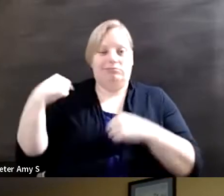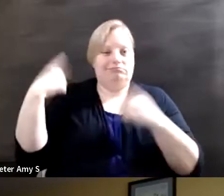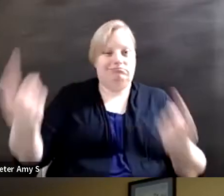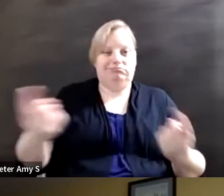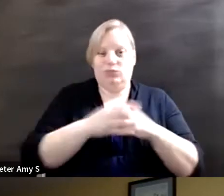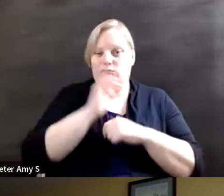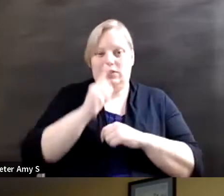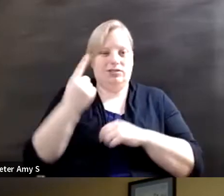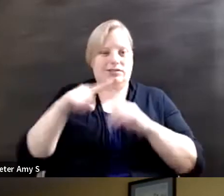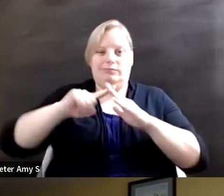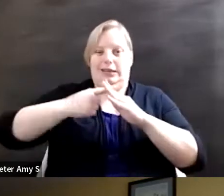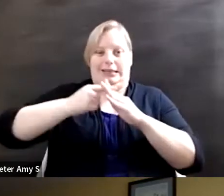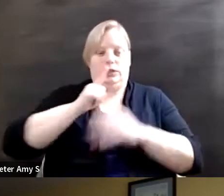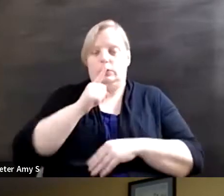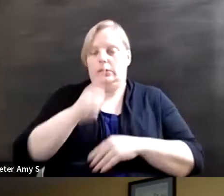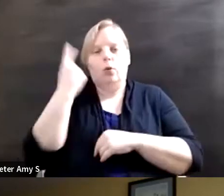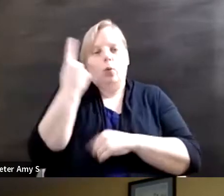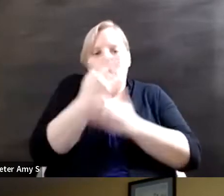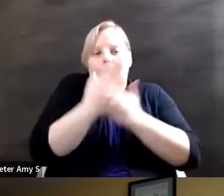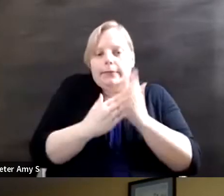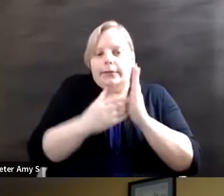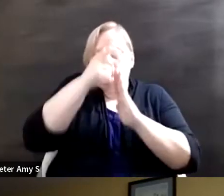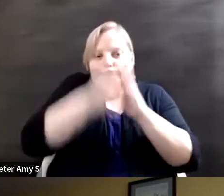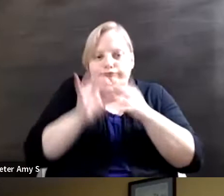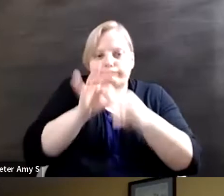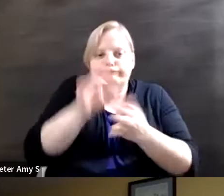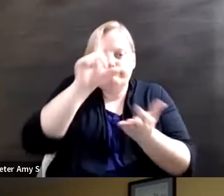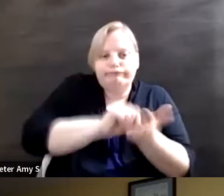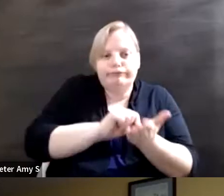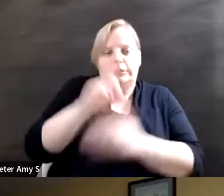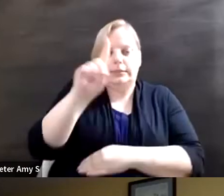only been one piece written about disability and climate change. It's, you know, by my wife